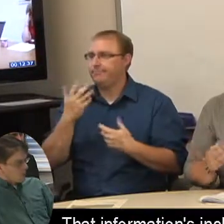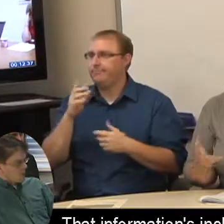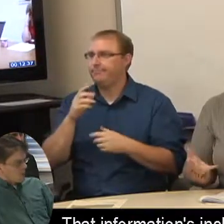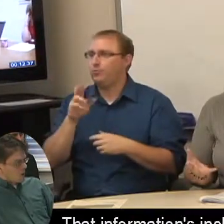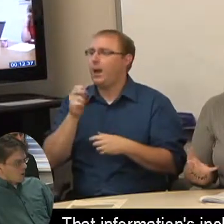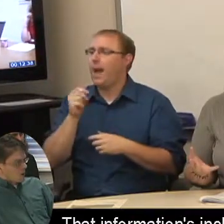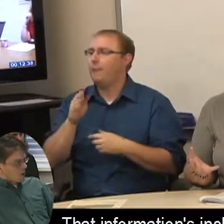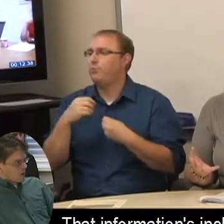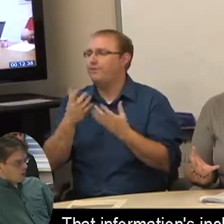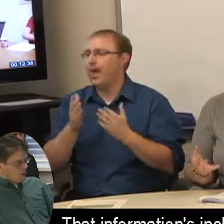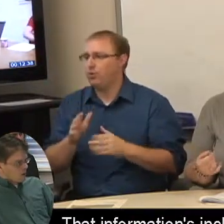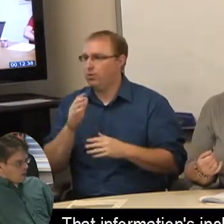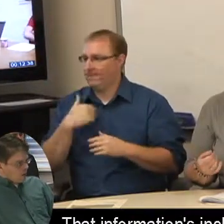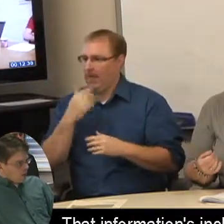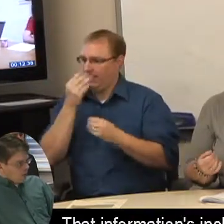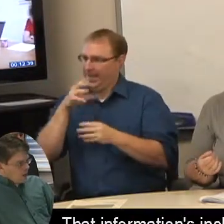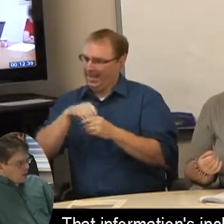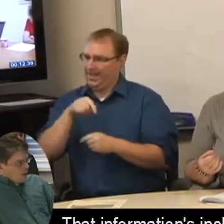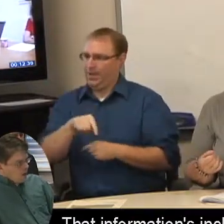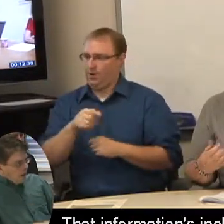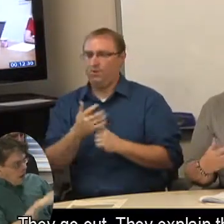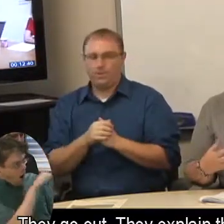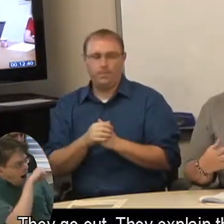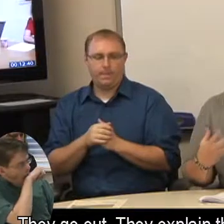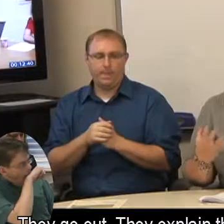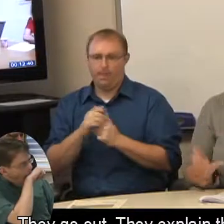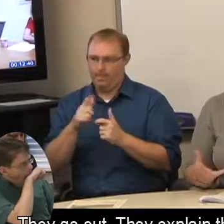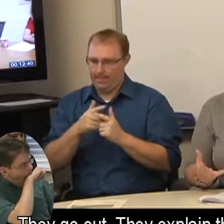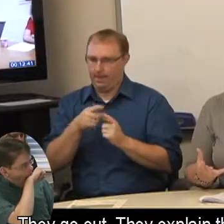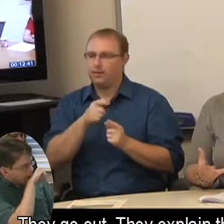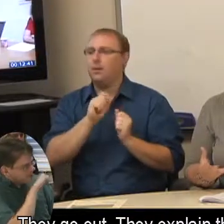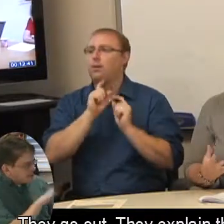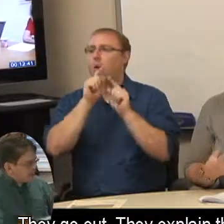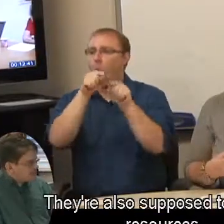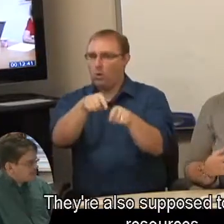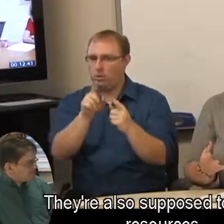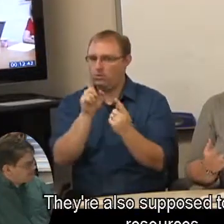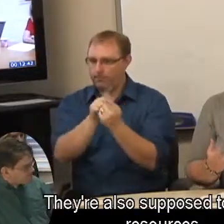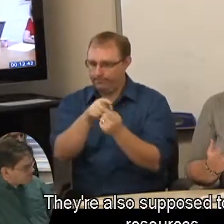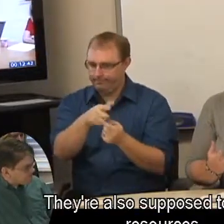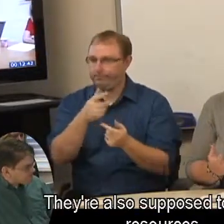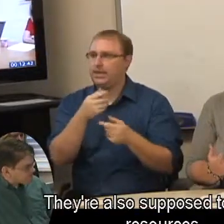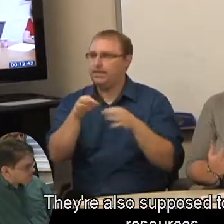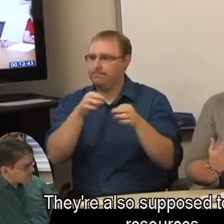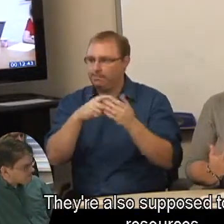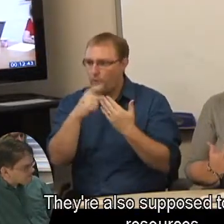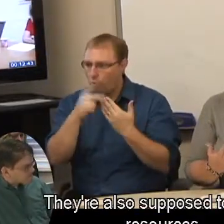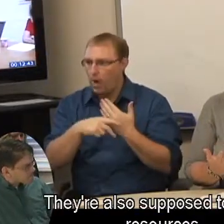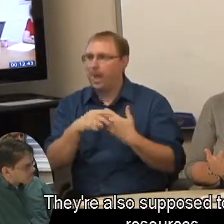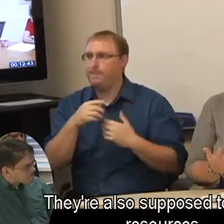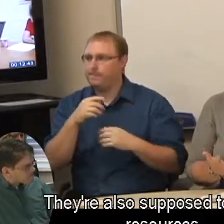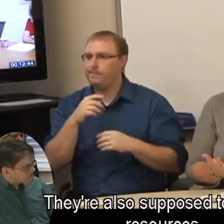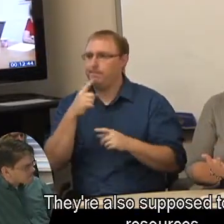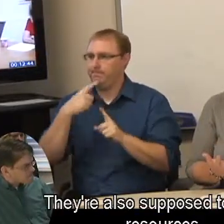That information's included. They go out. They explain the program. They're also supposed to look at resources